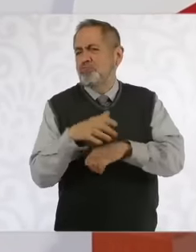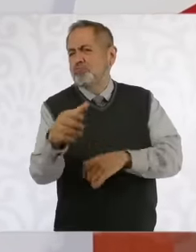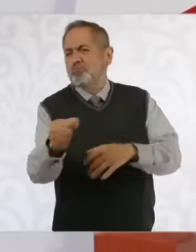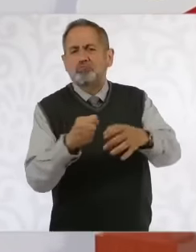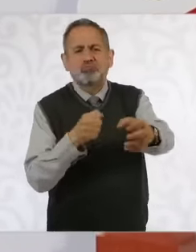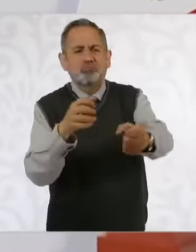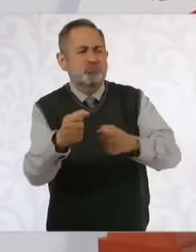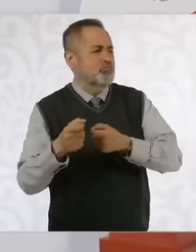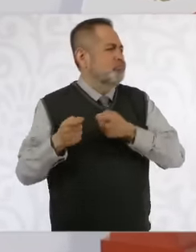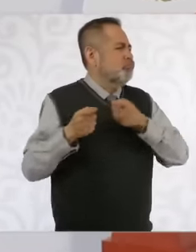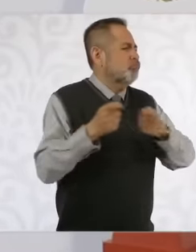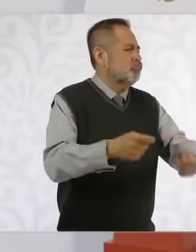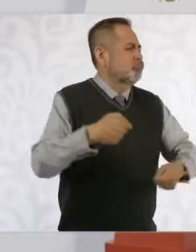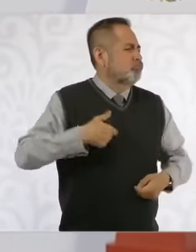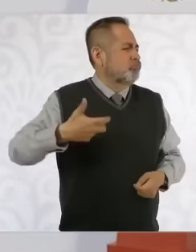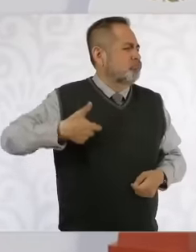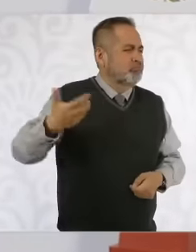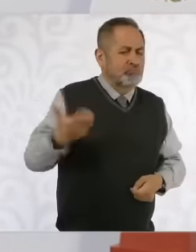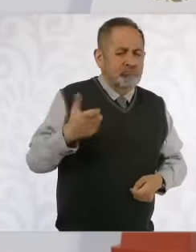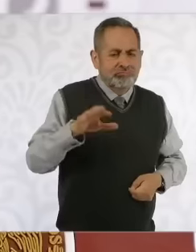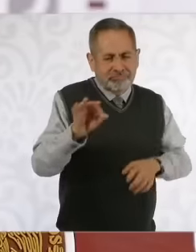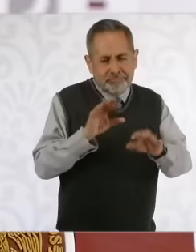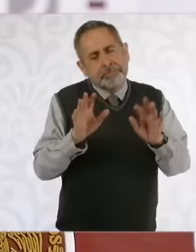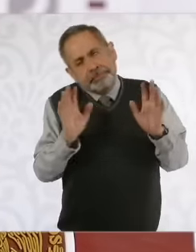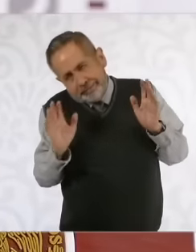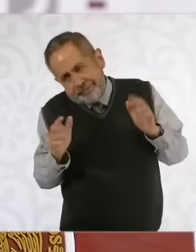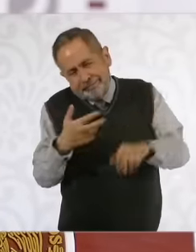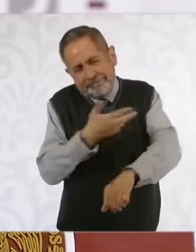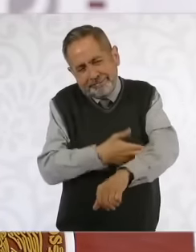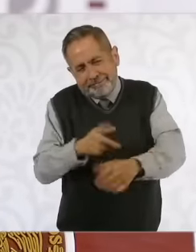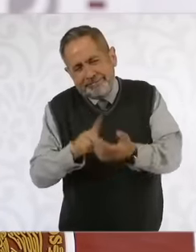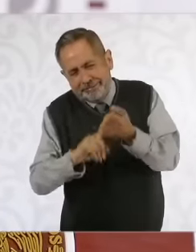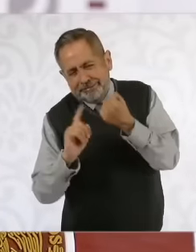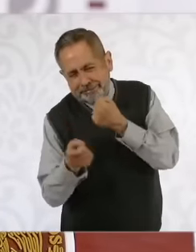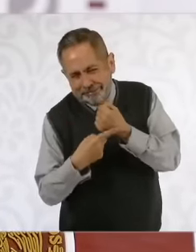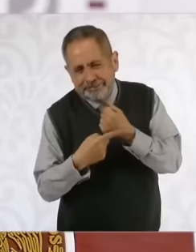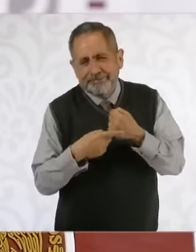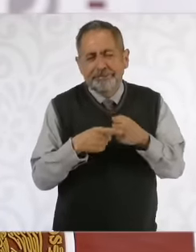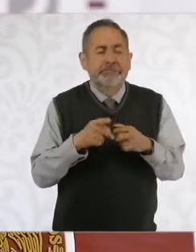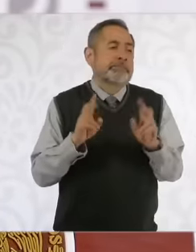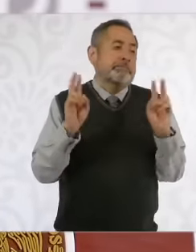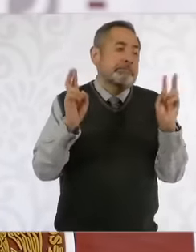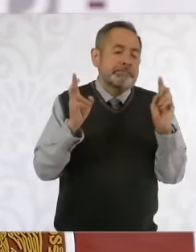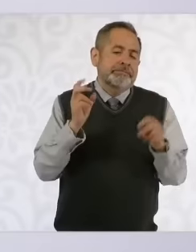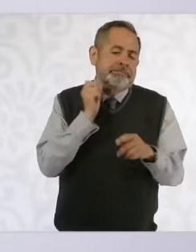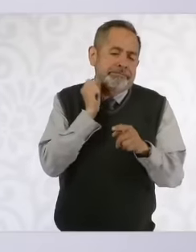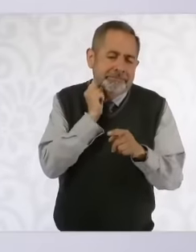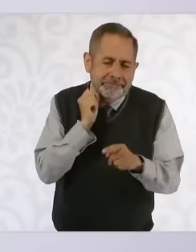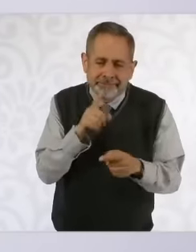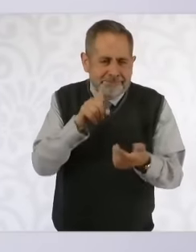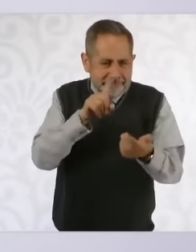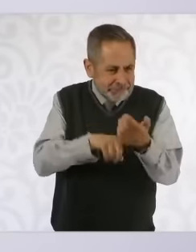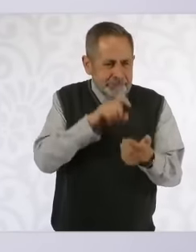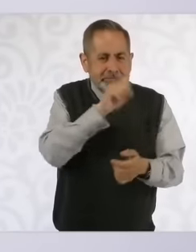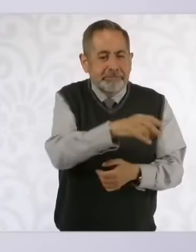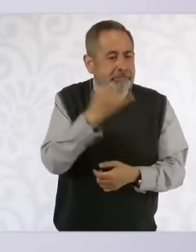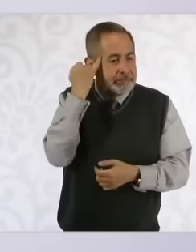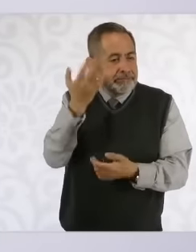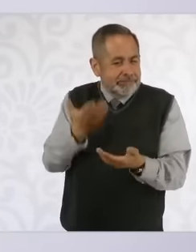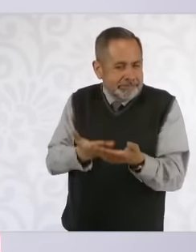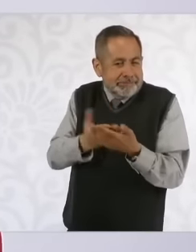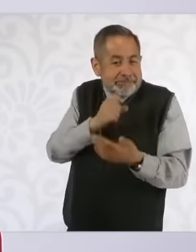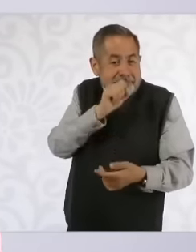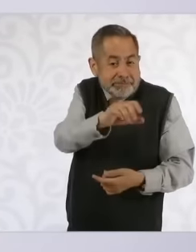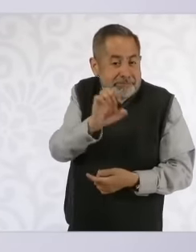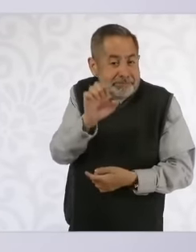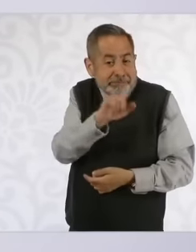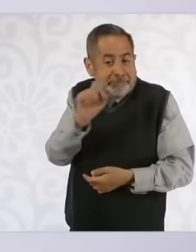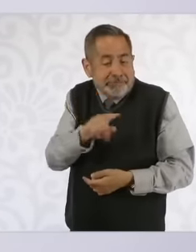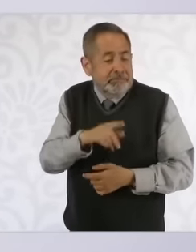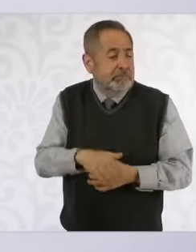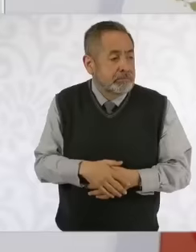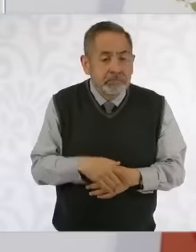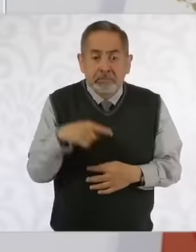well supposedly by the senate but in reality they were his proposals. The ministers